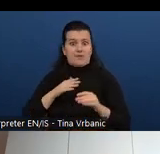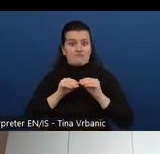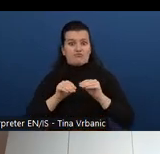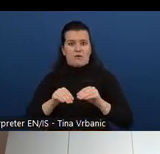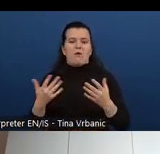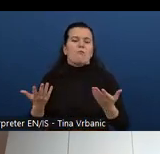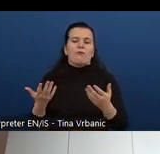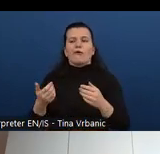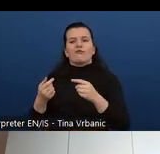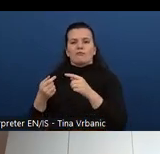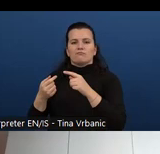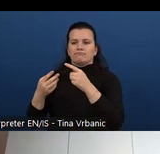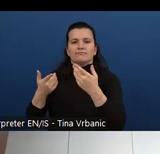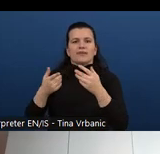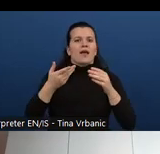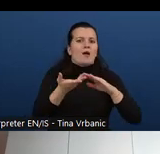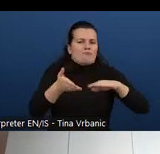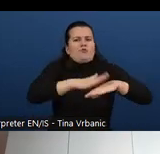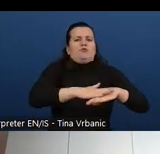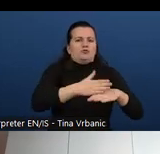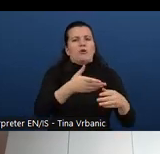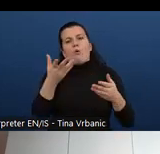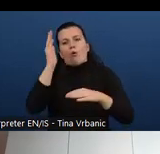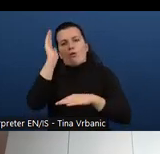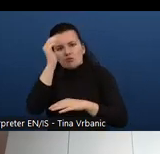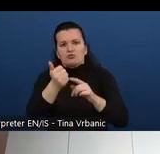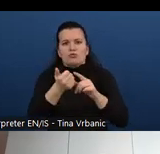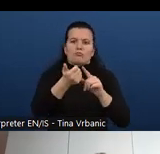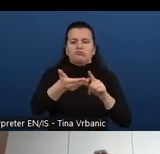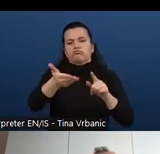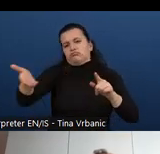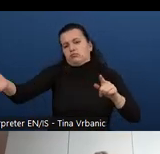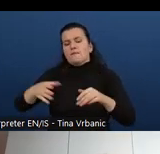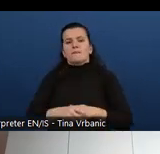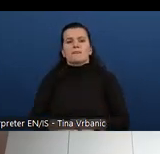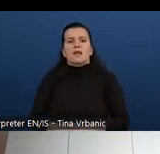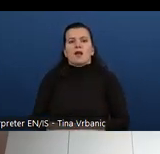The body of knowledge try to speak more to the students.